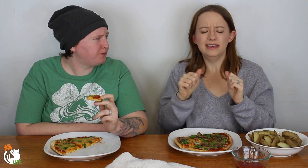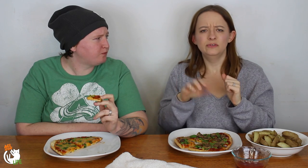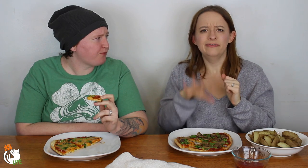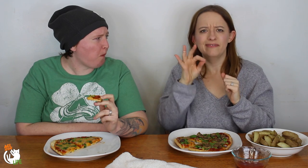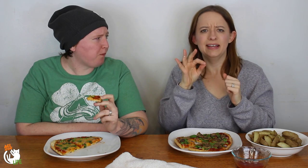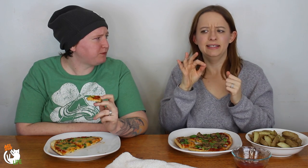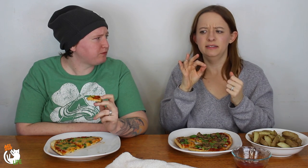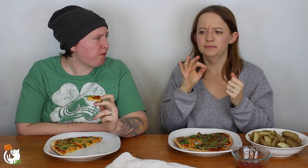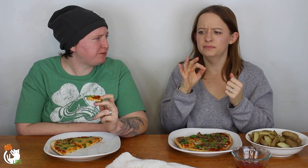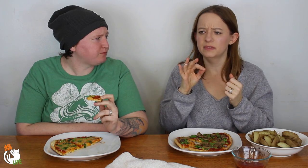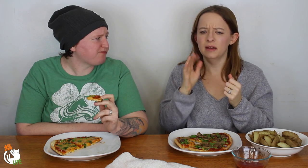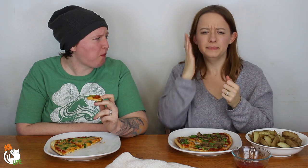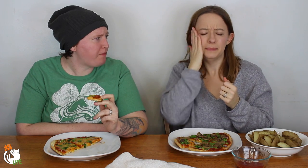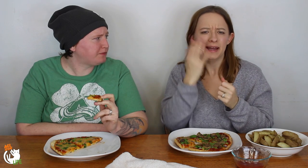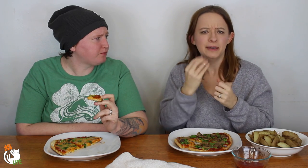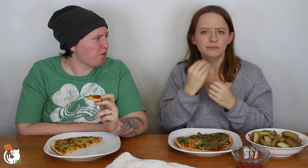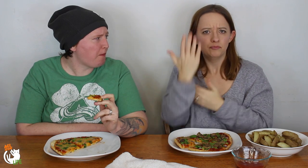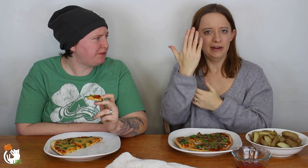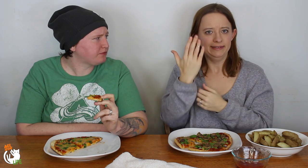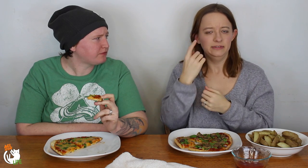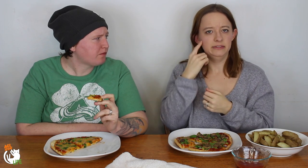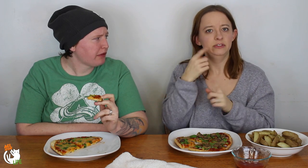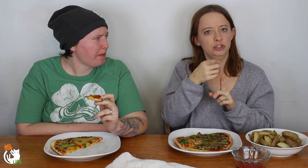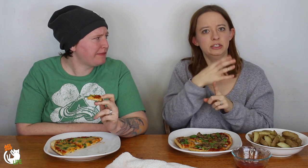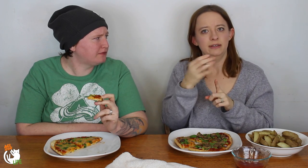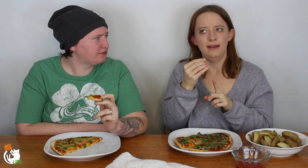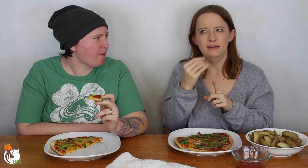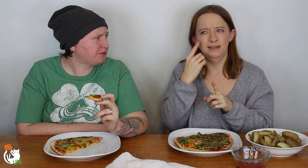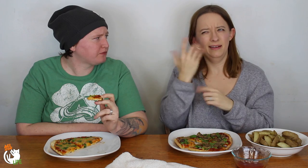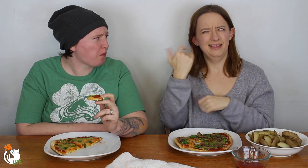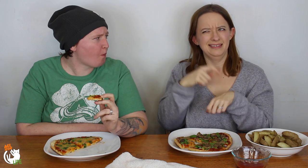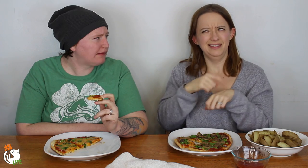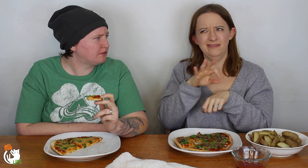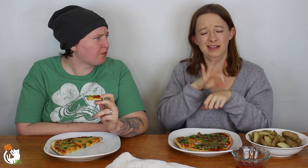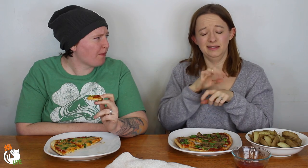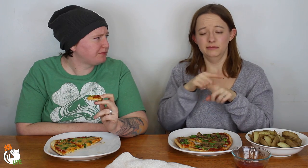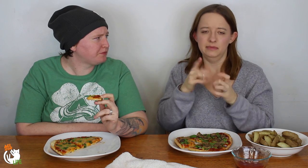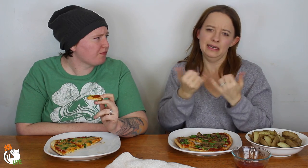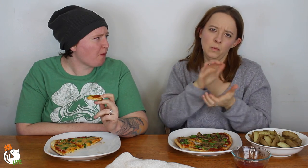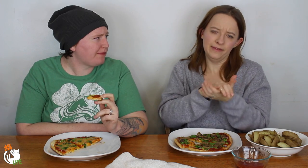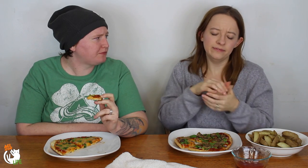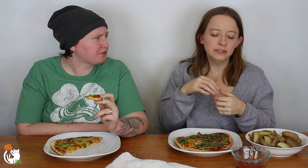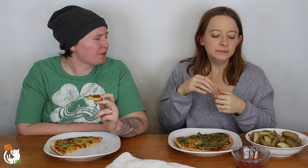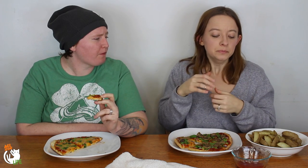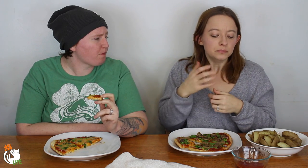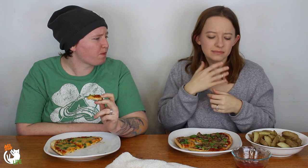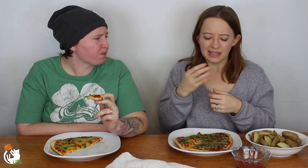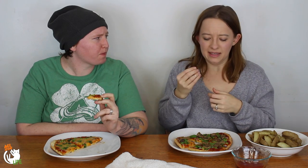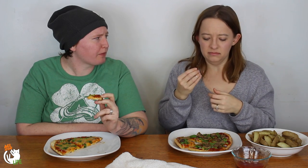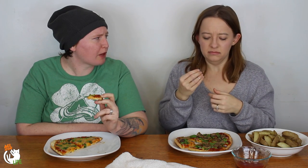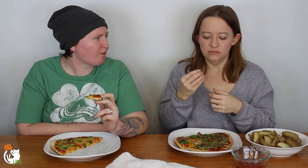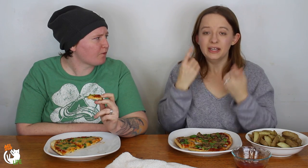was trying to find a bed and breakfast for she and I think at that time fiancè, but now wife.